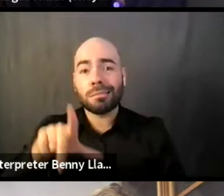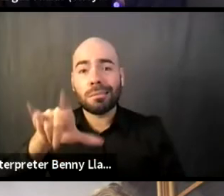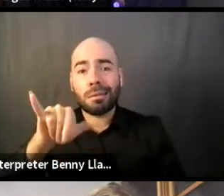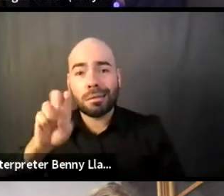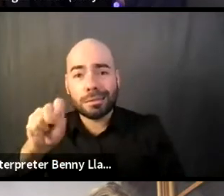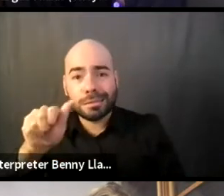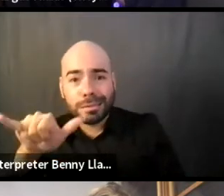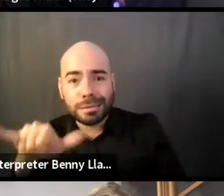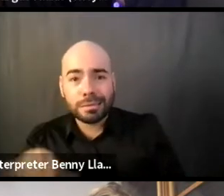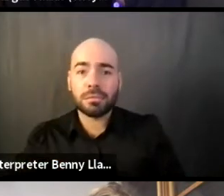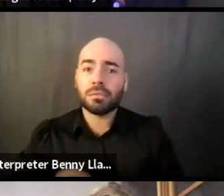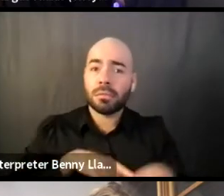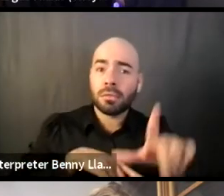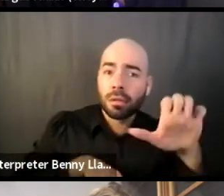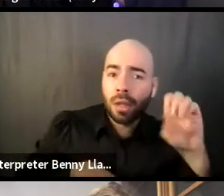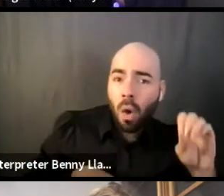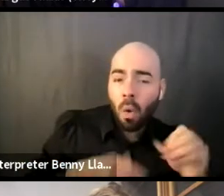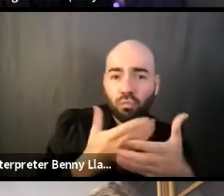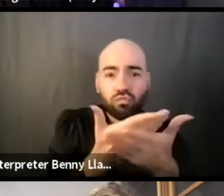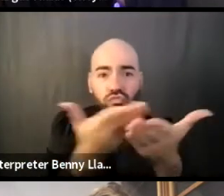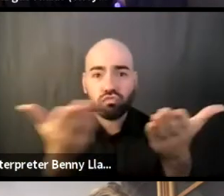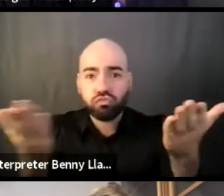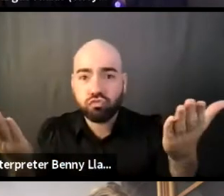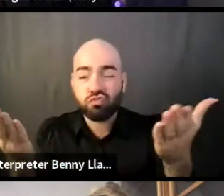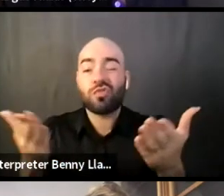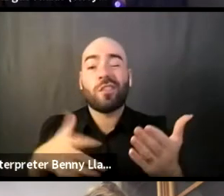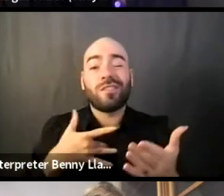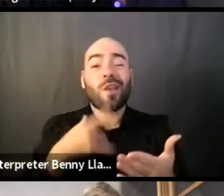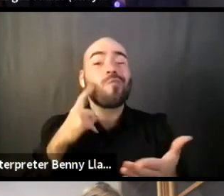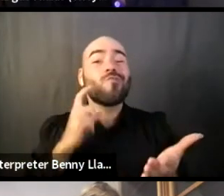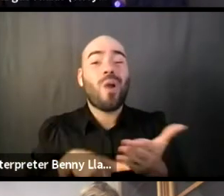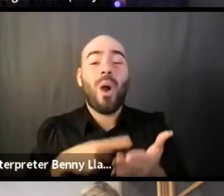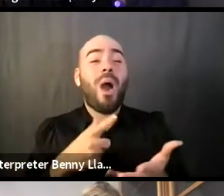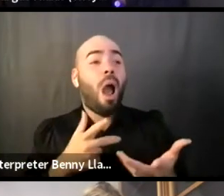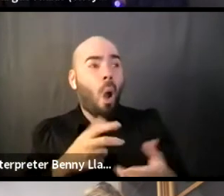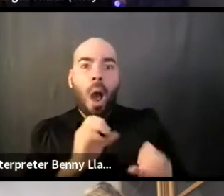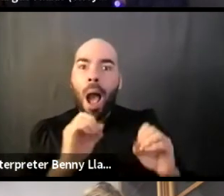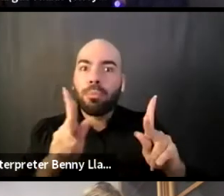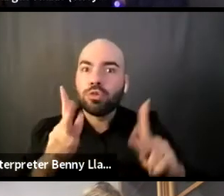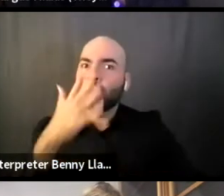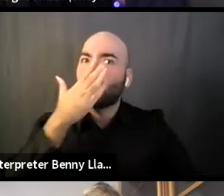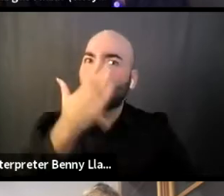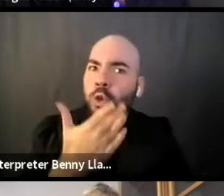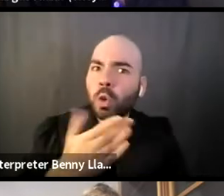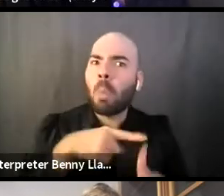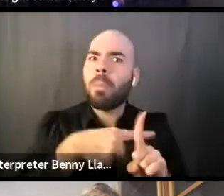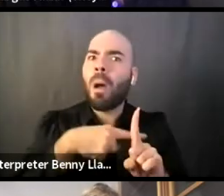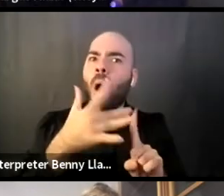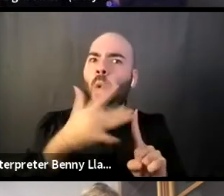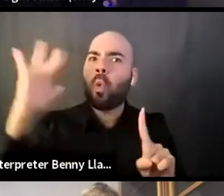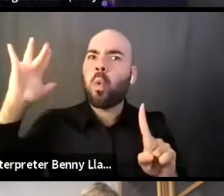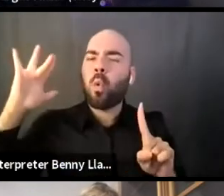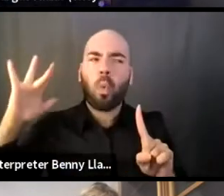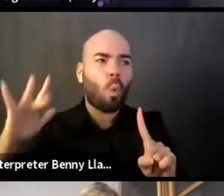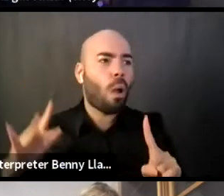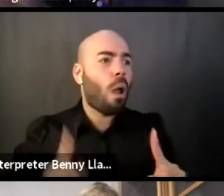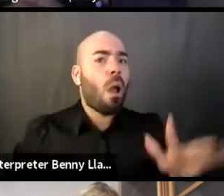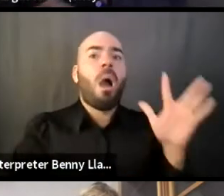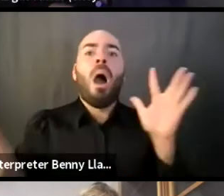Any times that you've ever had to step away from an opportunity, what seemed like a great opportunity to others, but didn't necessarily connect,